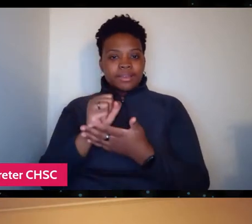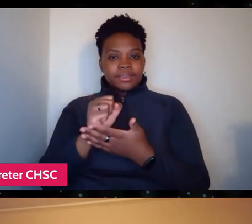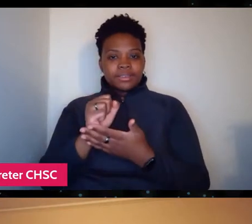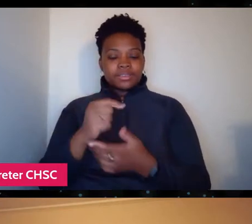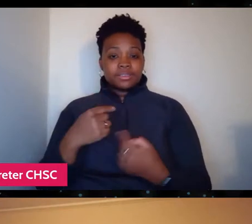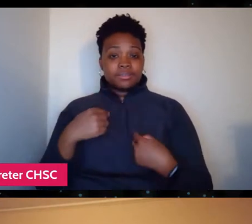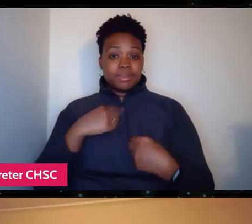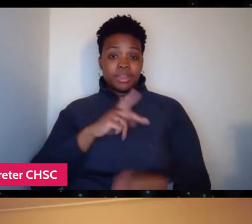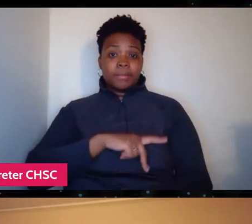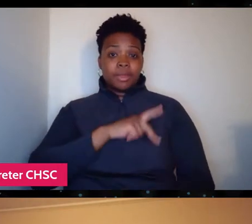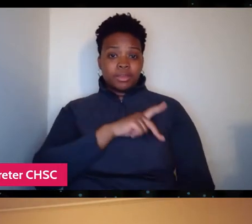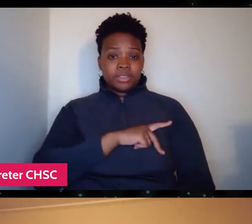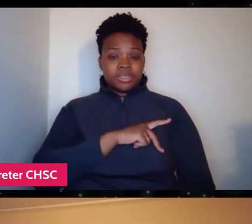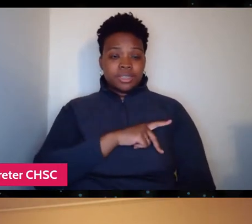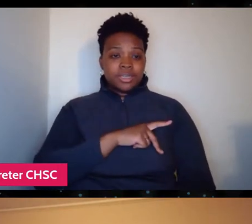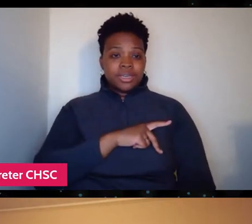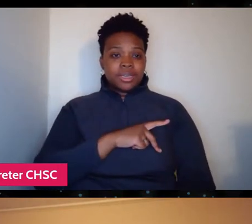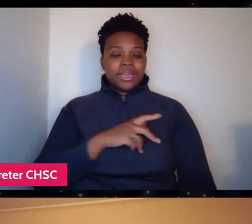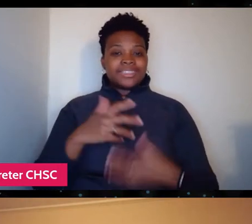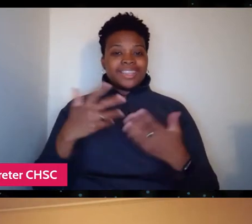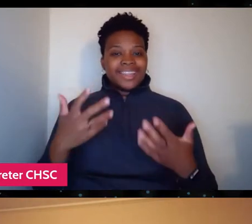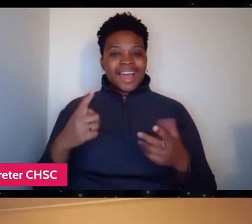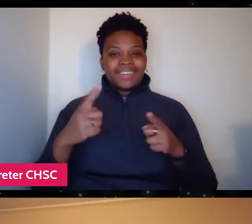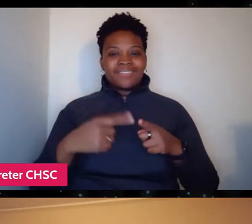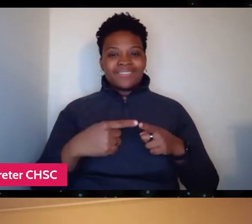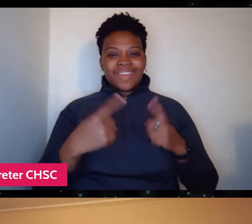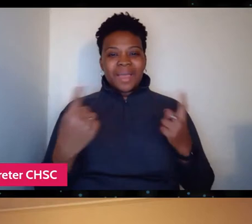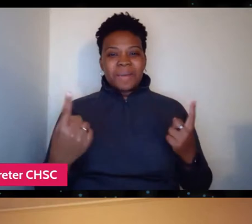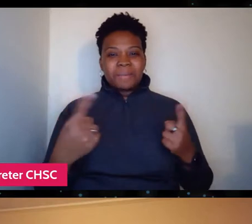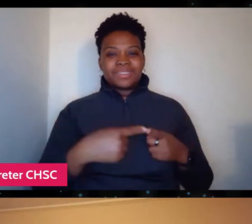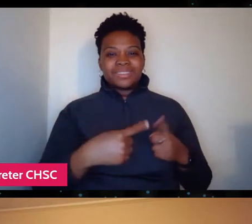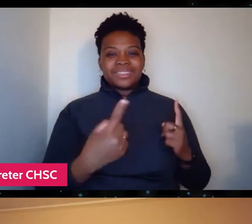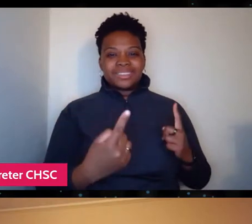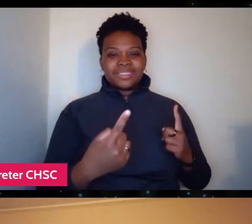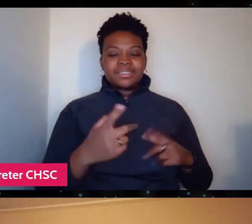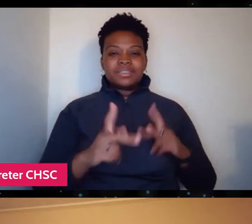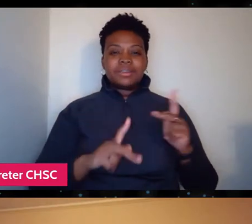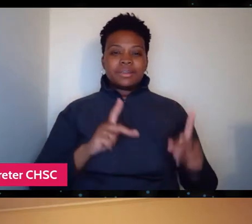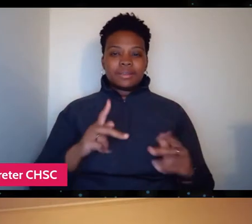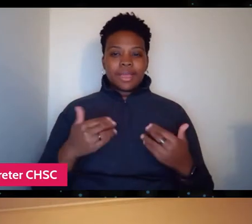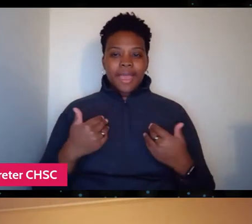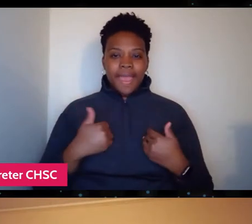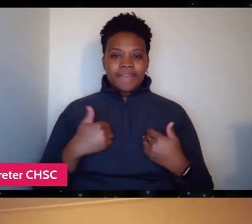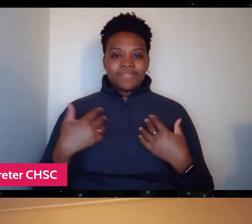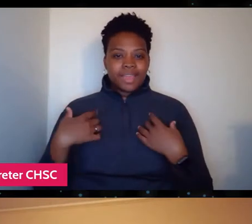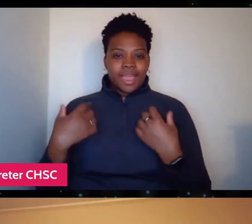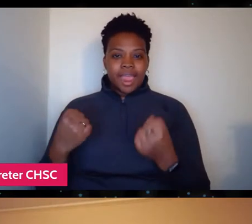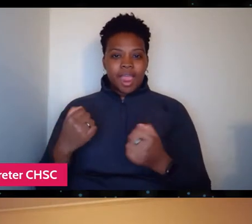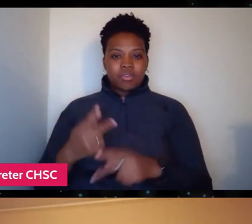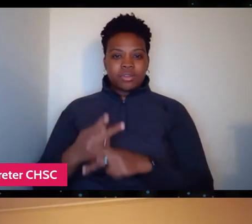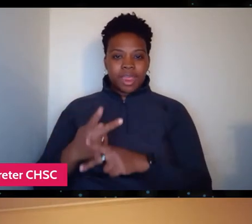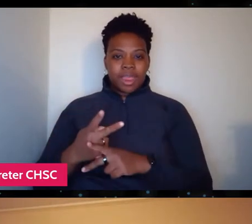that there is such opposition to people having healthcare as a human right.